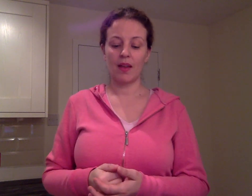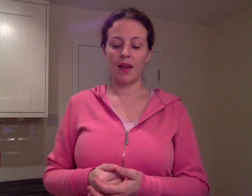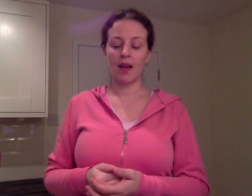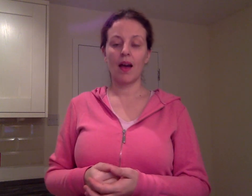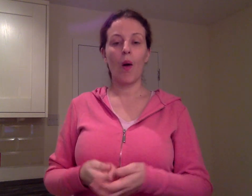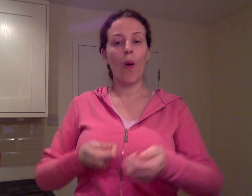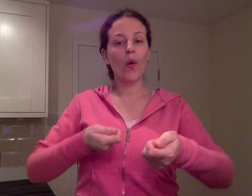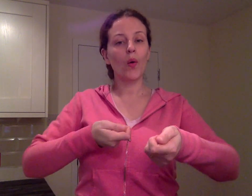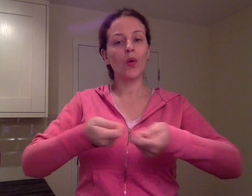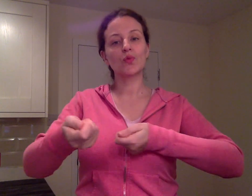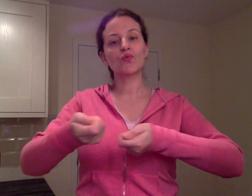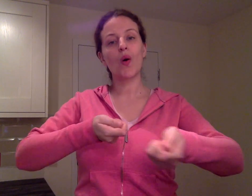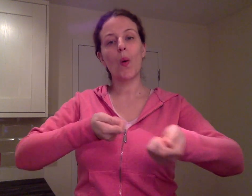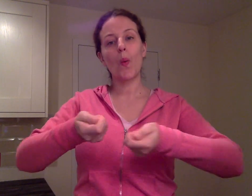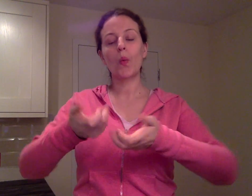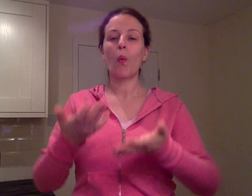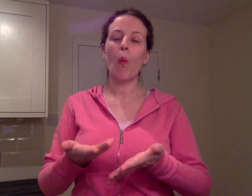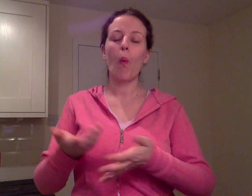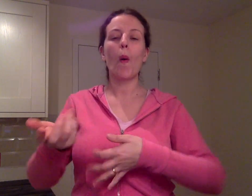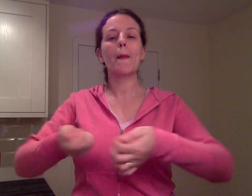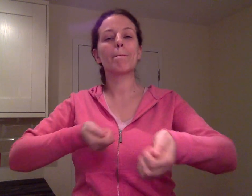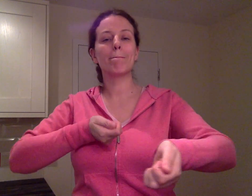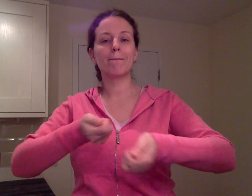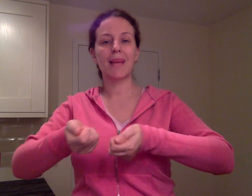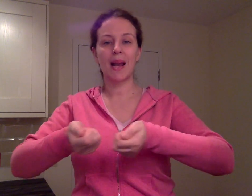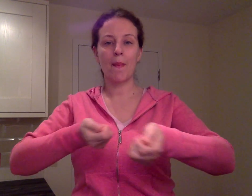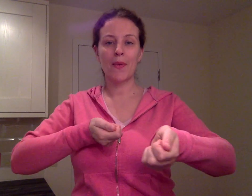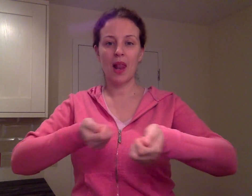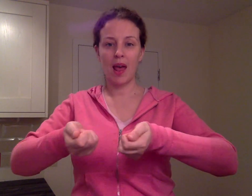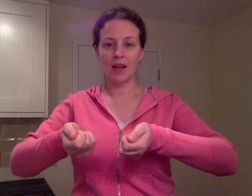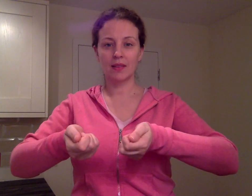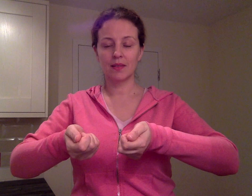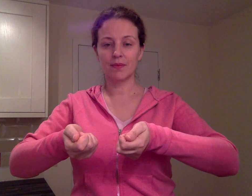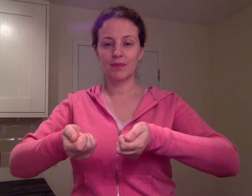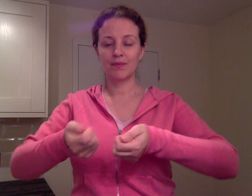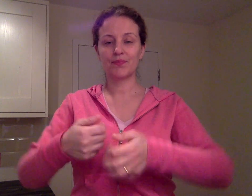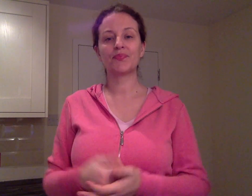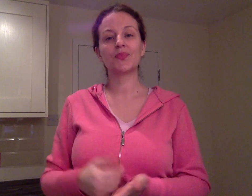CONTROL or MANIPULATE